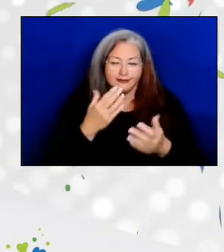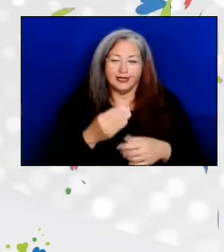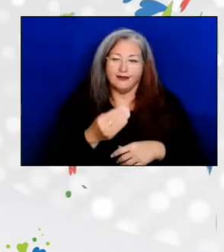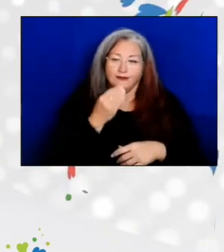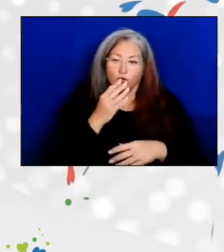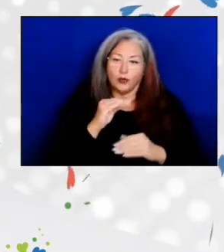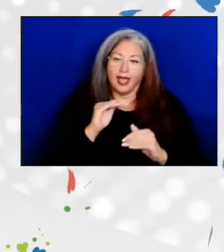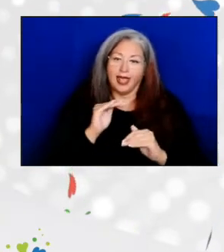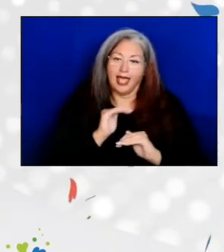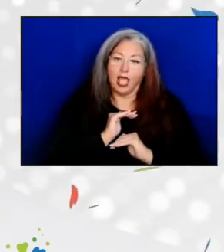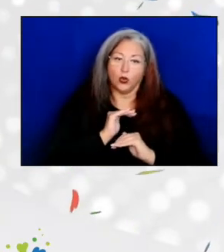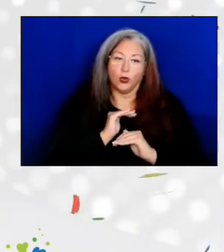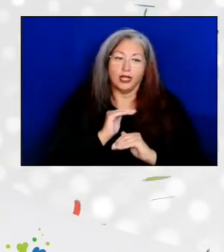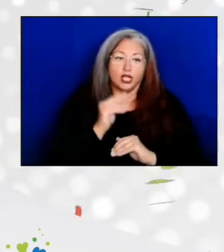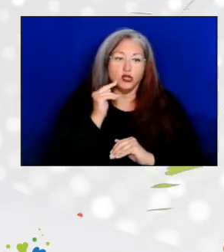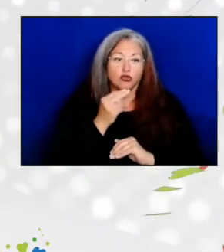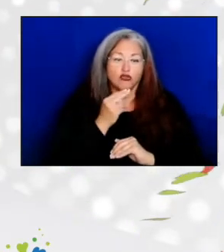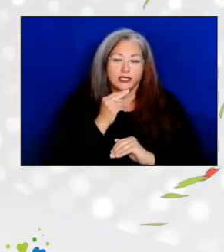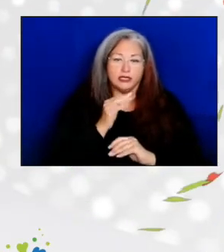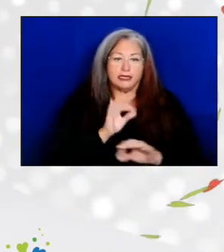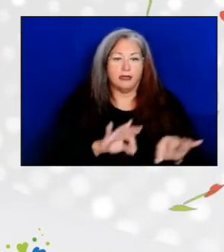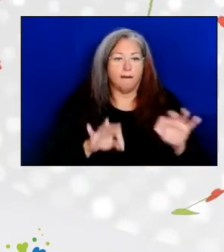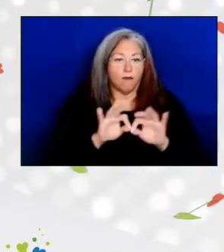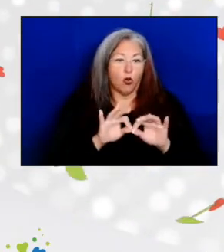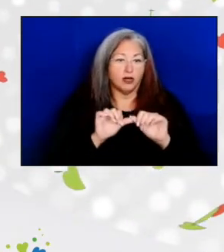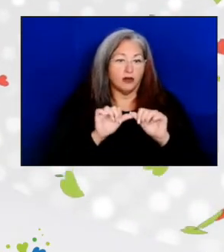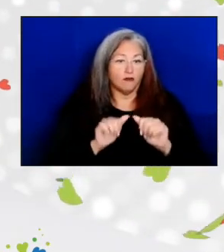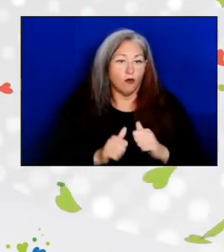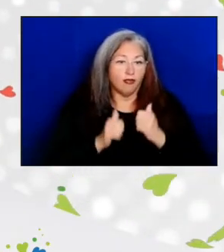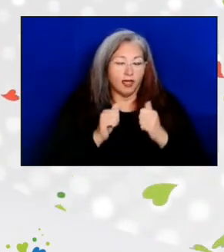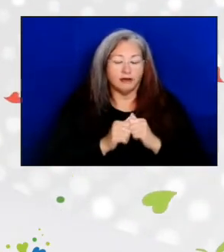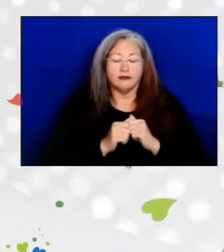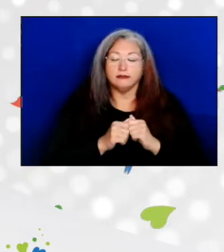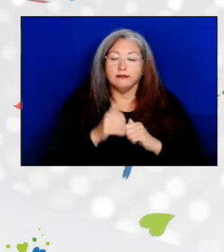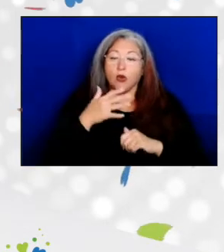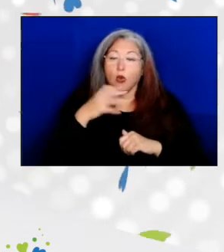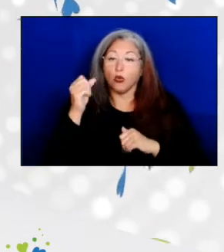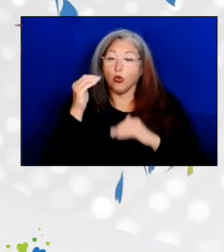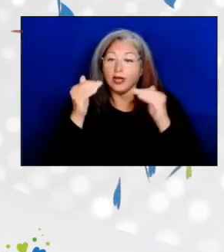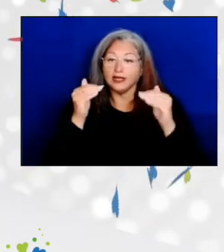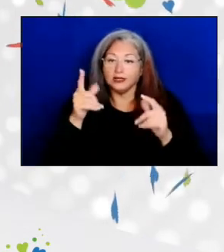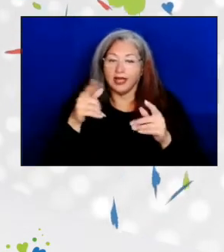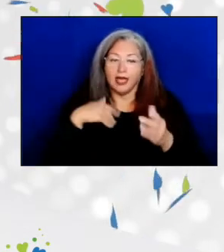was essential for life. And older adults had decreased social interactions